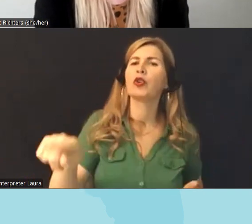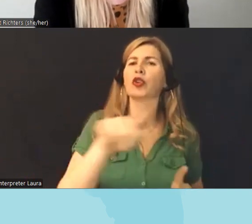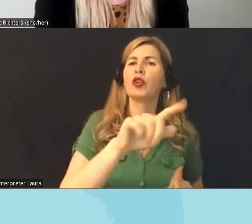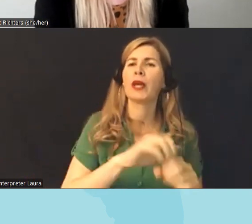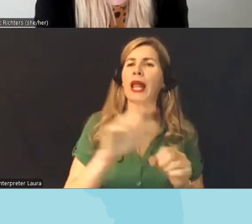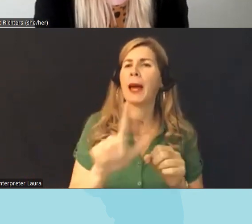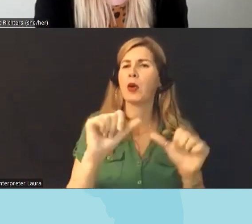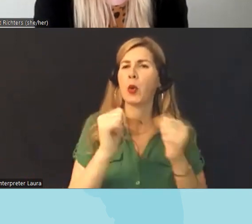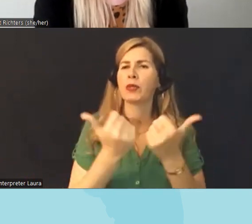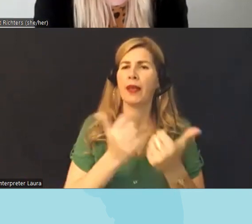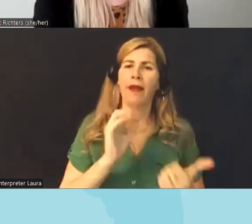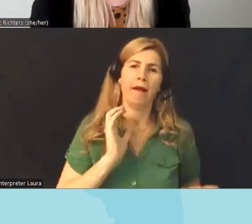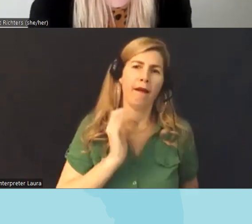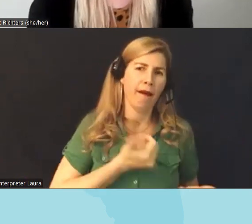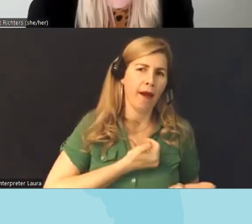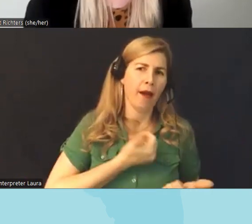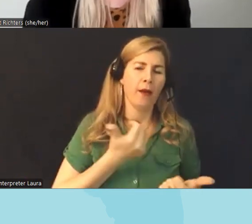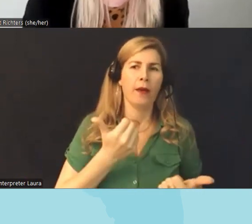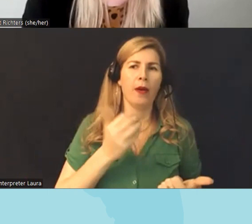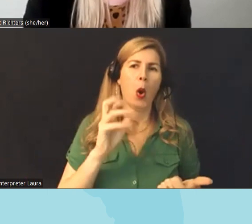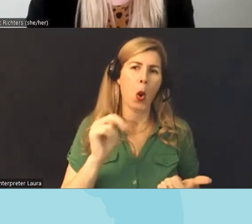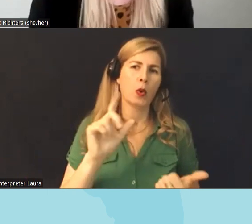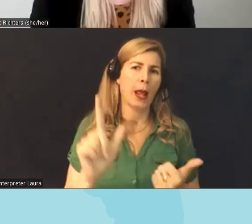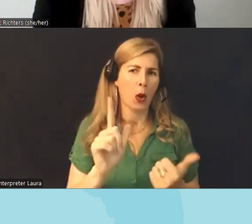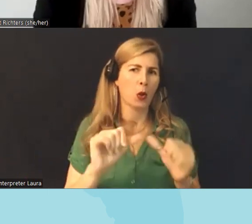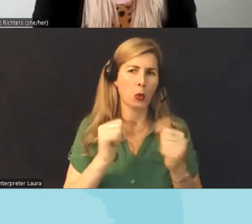and and our our friends at the Illinois Library Association I agree with you we've really um